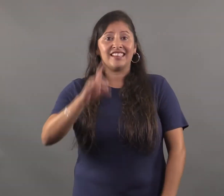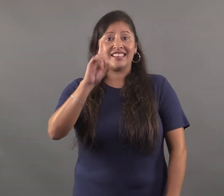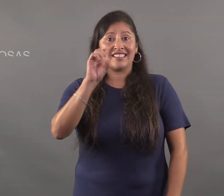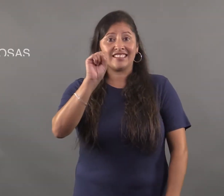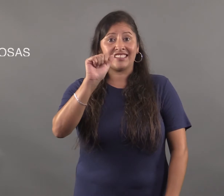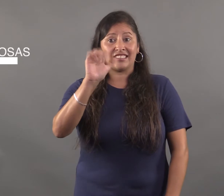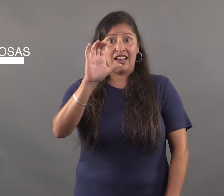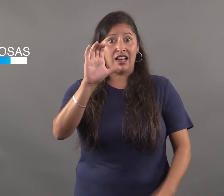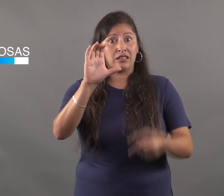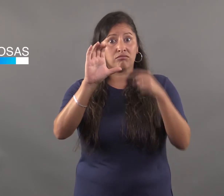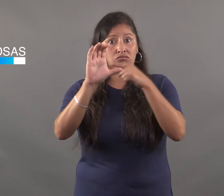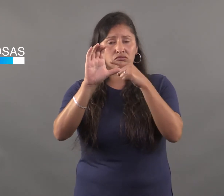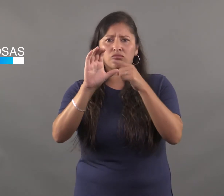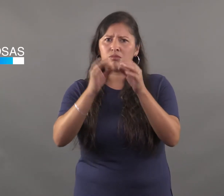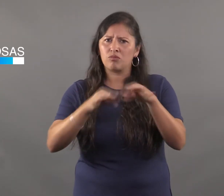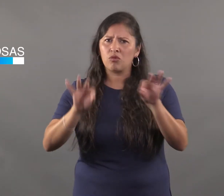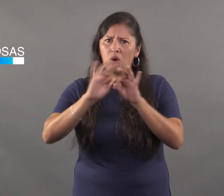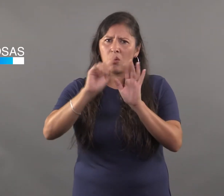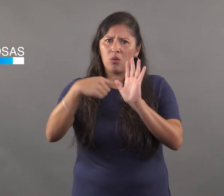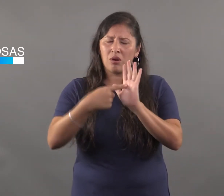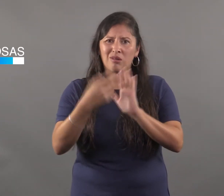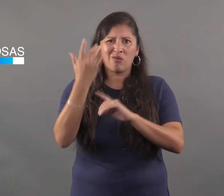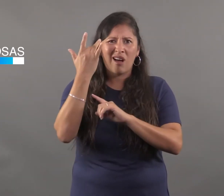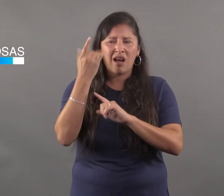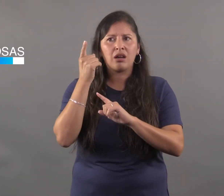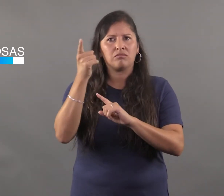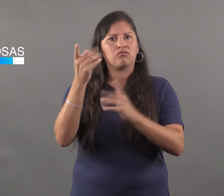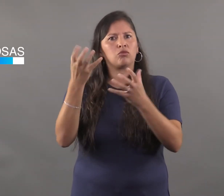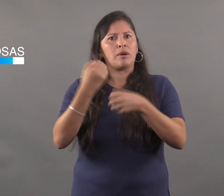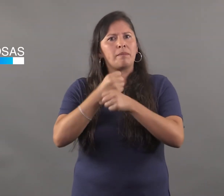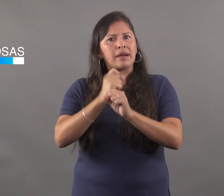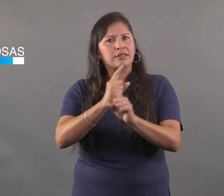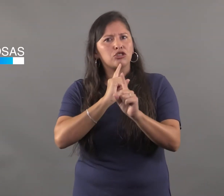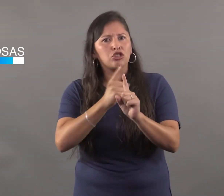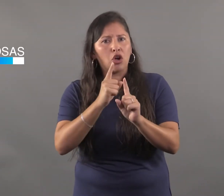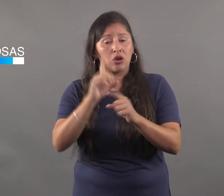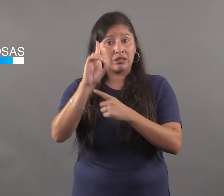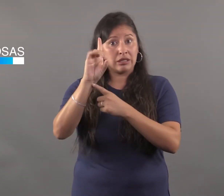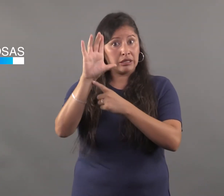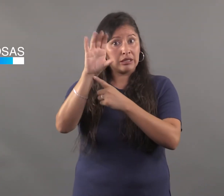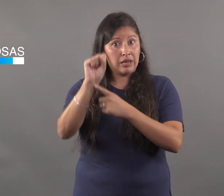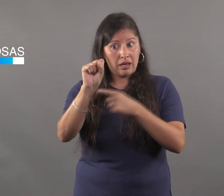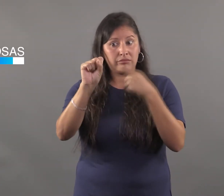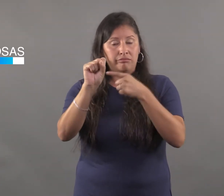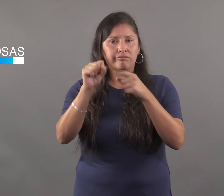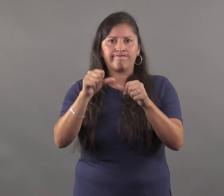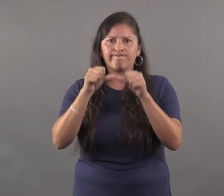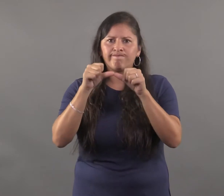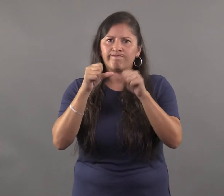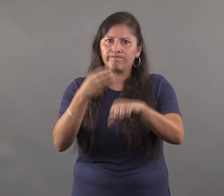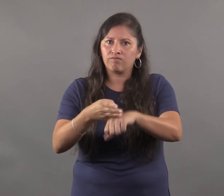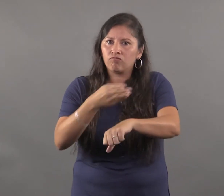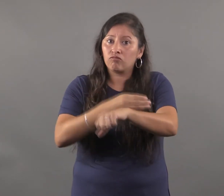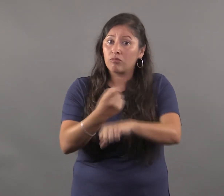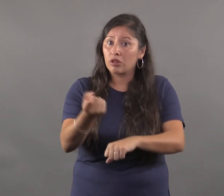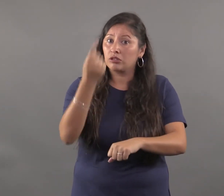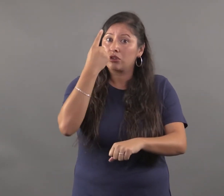DSAC plays an important role in ensuring that DCS continues to better understand